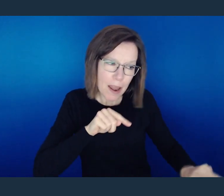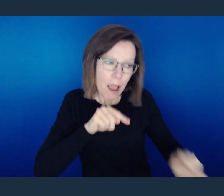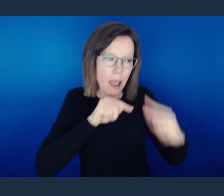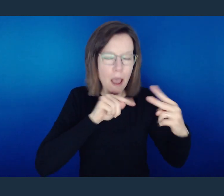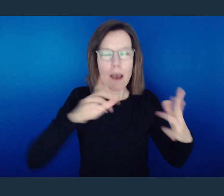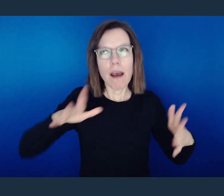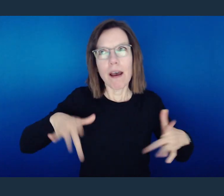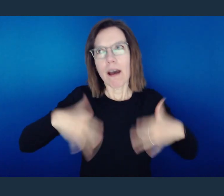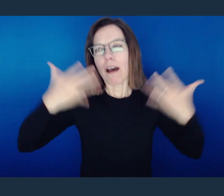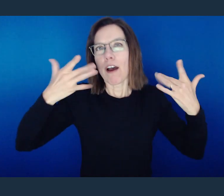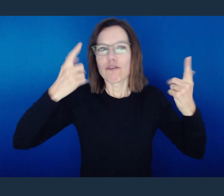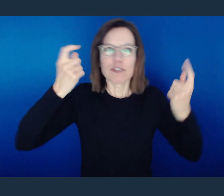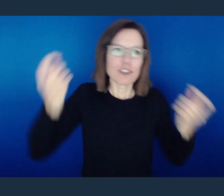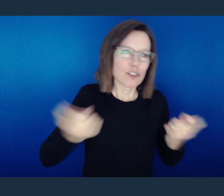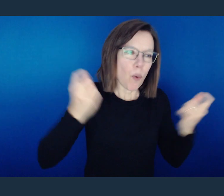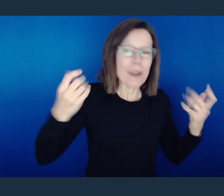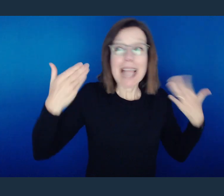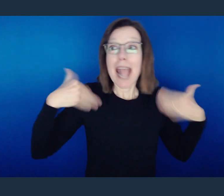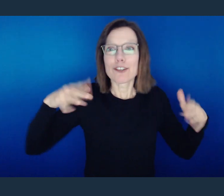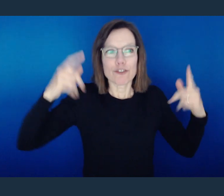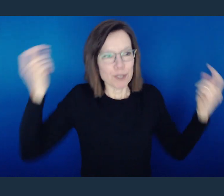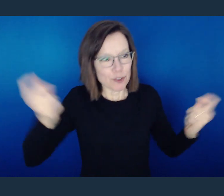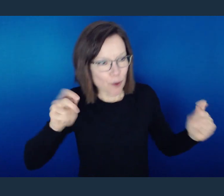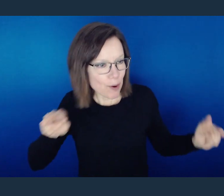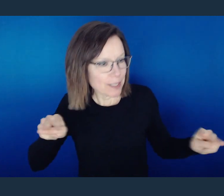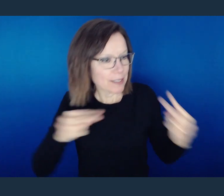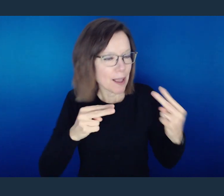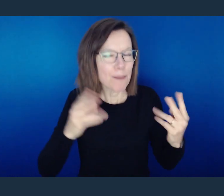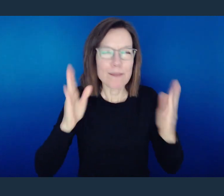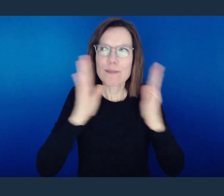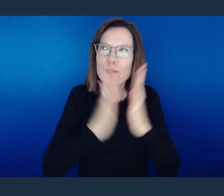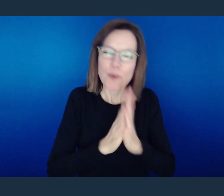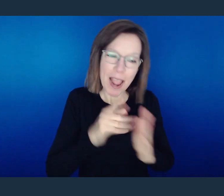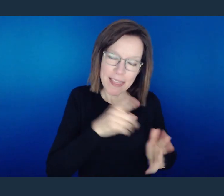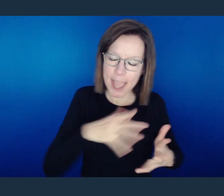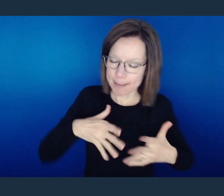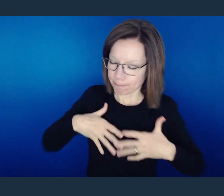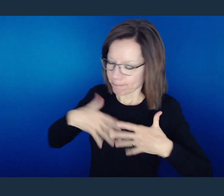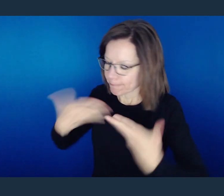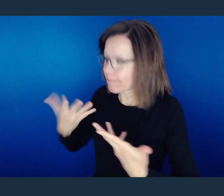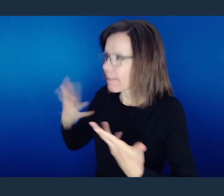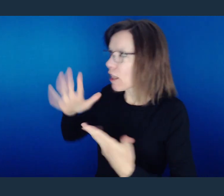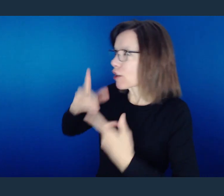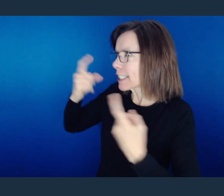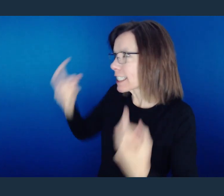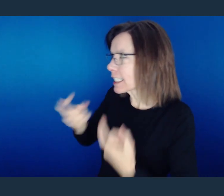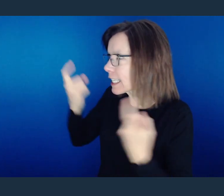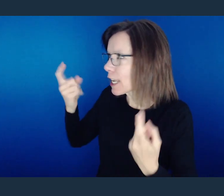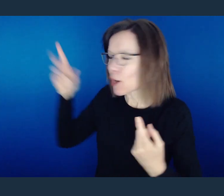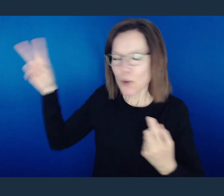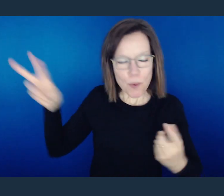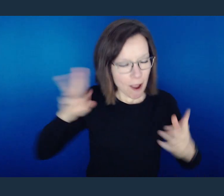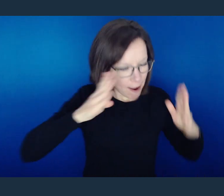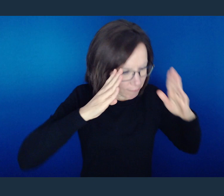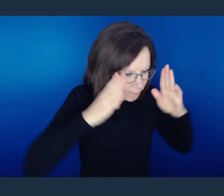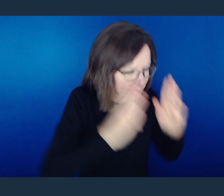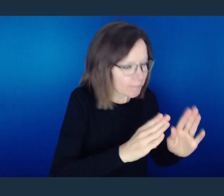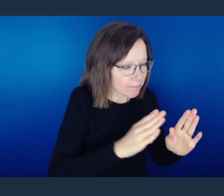So now You rejoice and the angels rejoice at their return. I pray that You might hear them as they confess their sins before You right now wherever they're